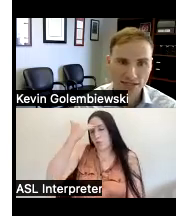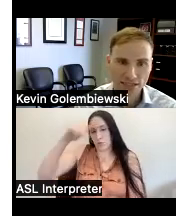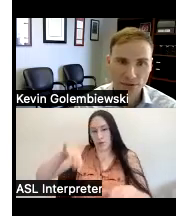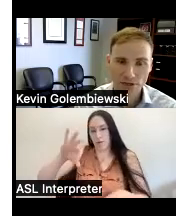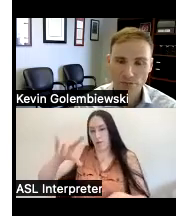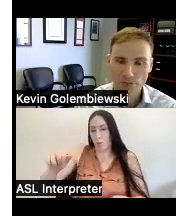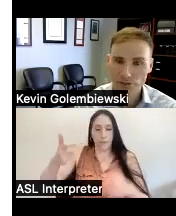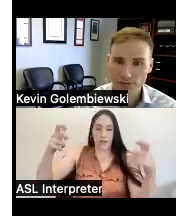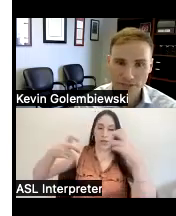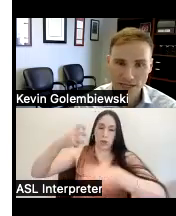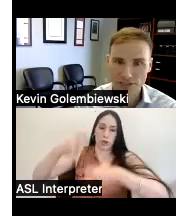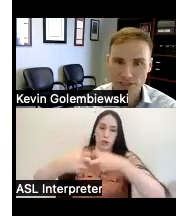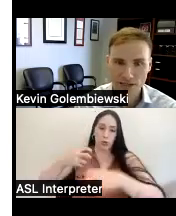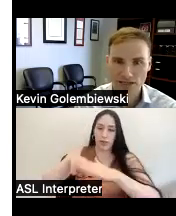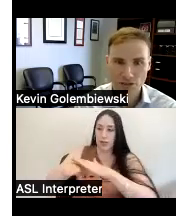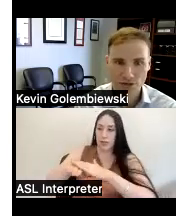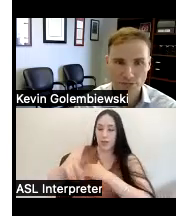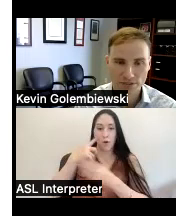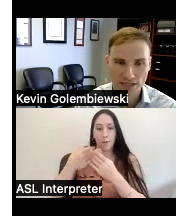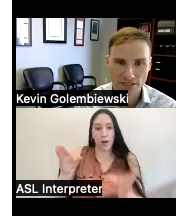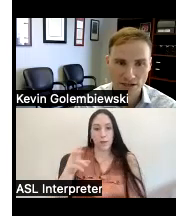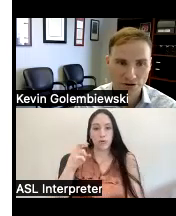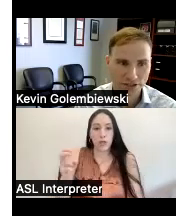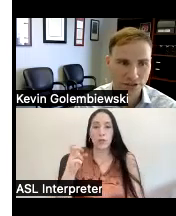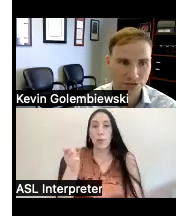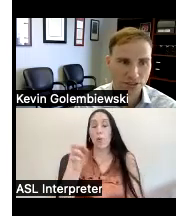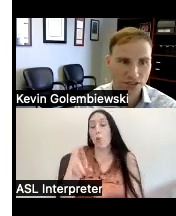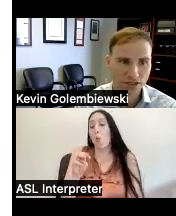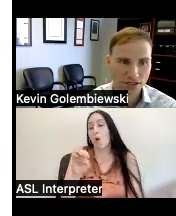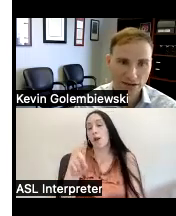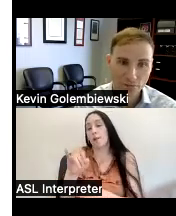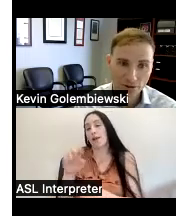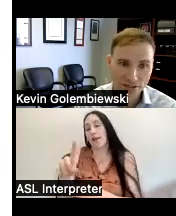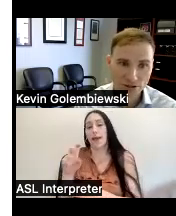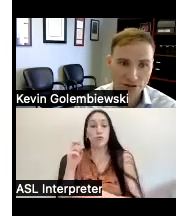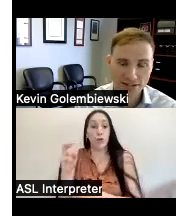um accessibility to public transportation Medicaid transportation other issues and our public survey